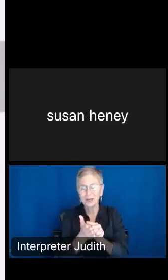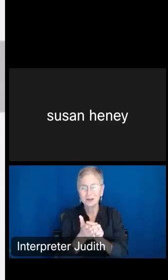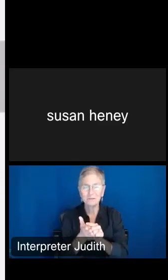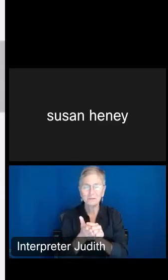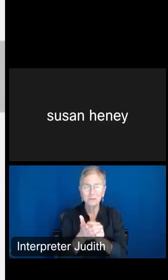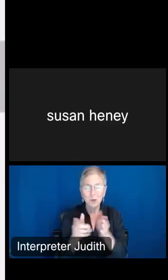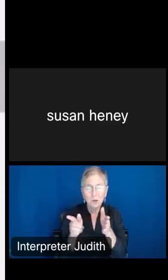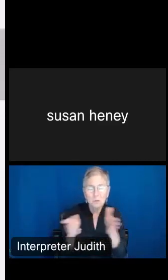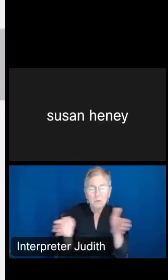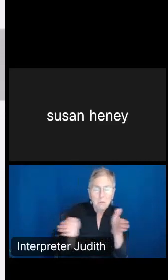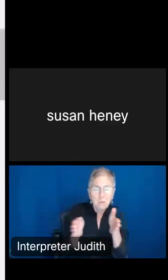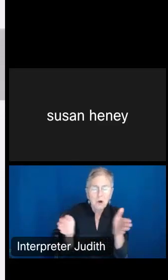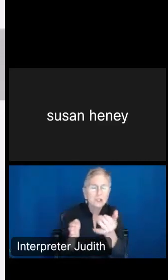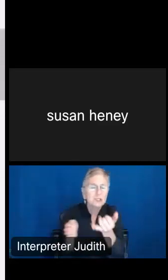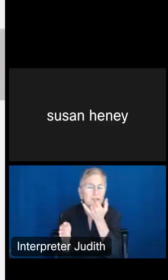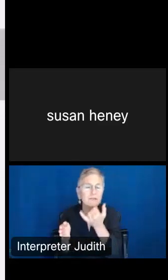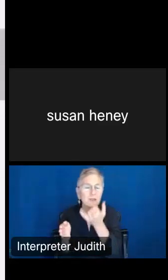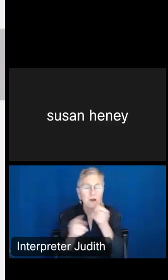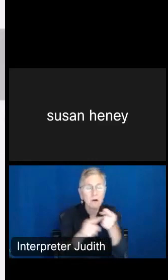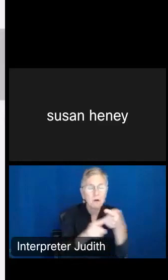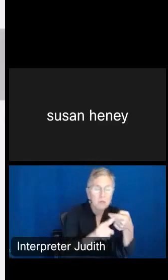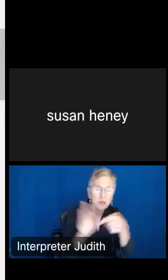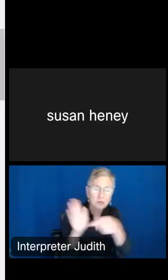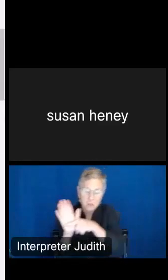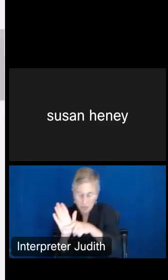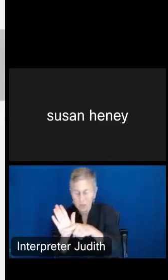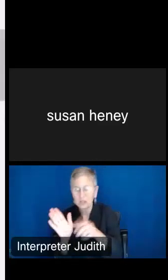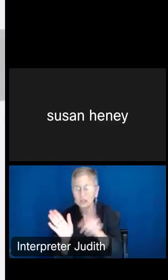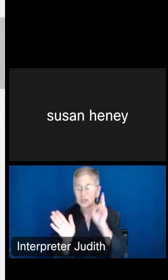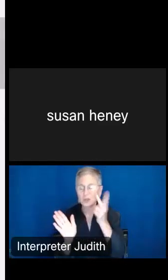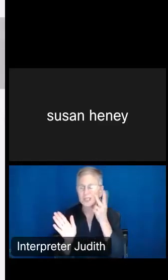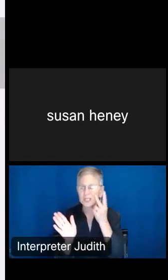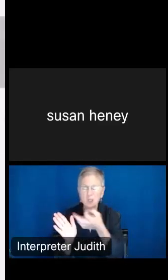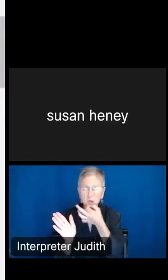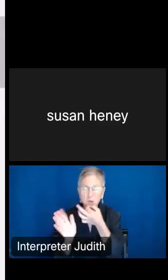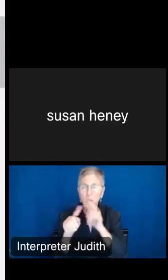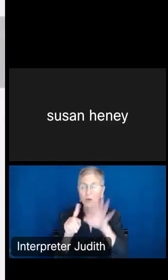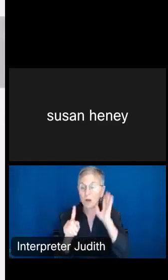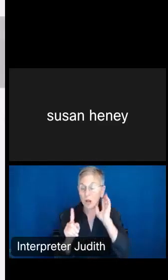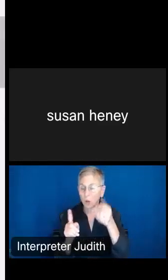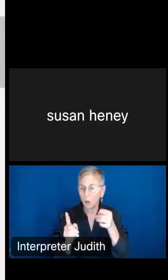tables, and you'll see in just a few minutes, but I'm going to go into data tables on the